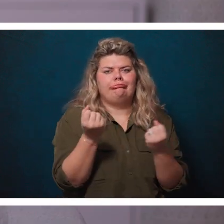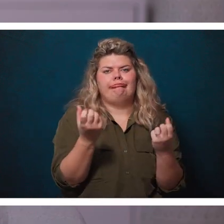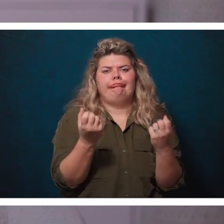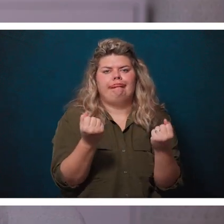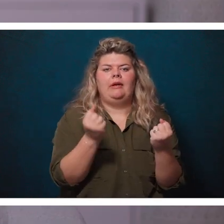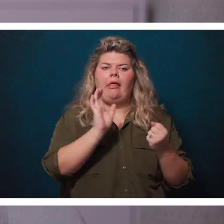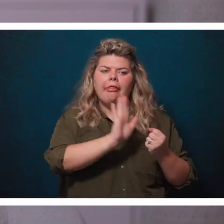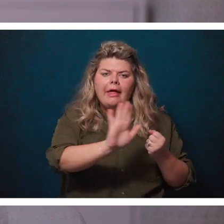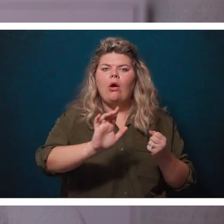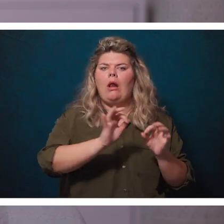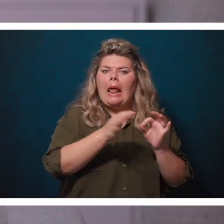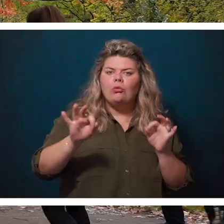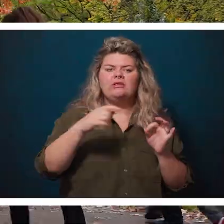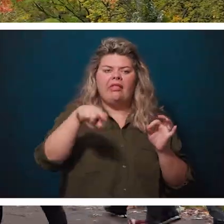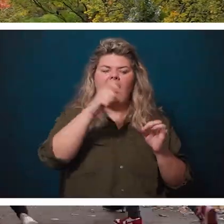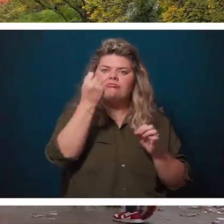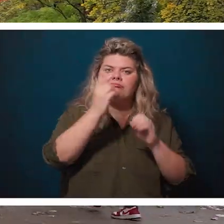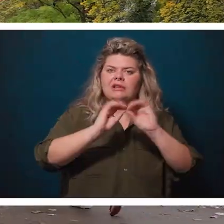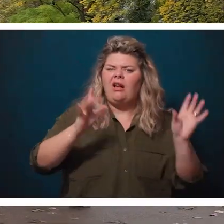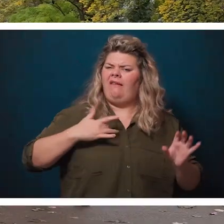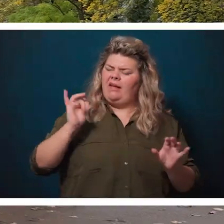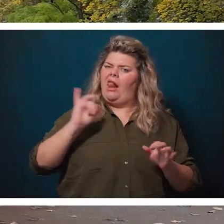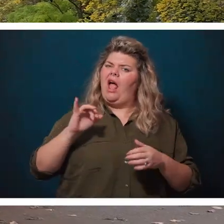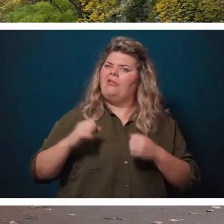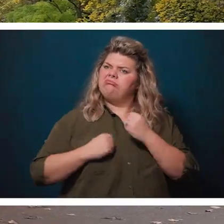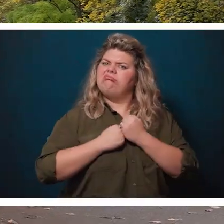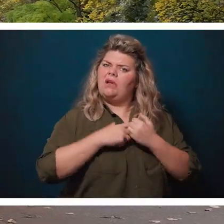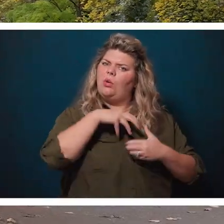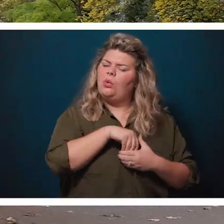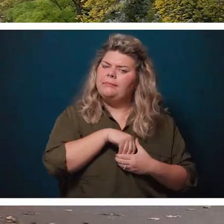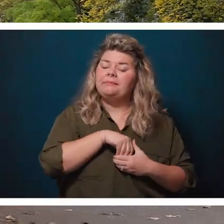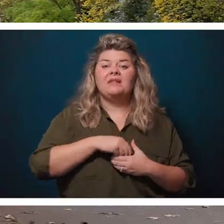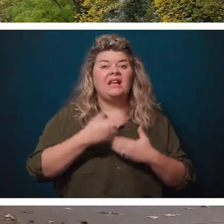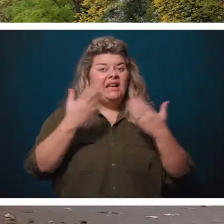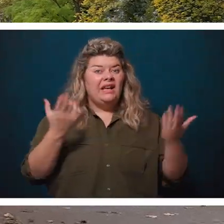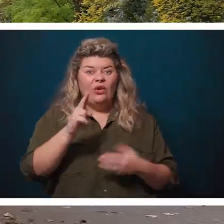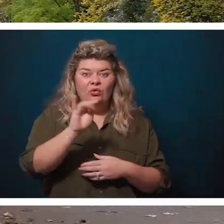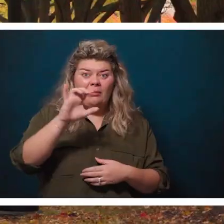that they'll understand and they feel included. At such a large institution like the University of Michigan,